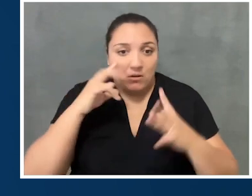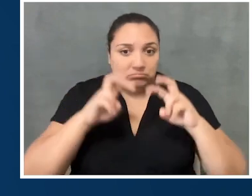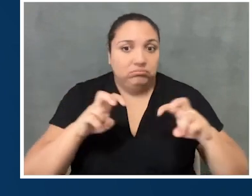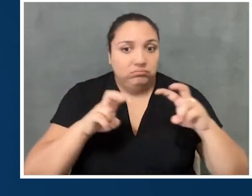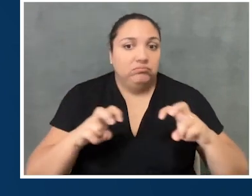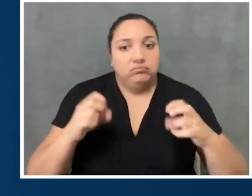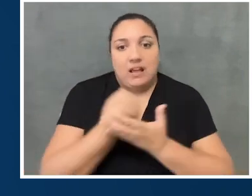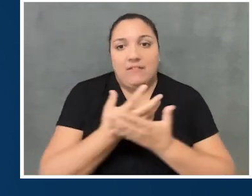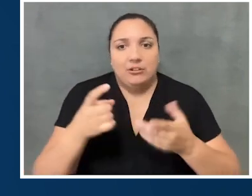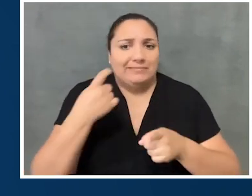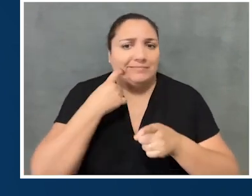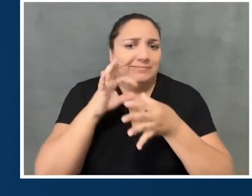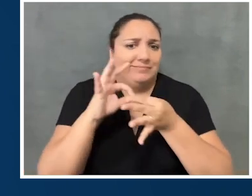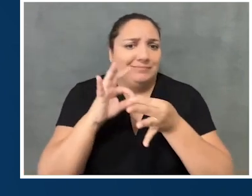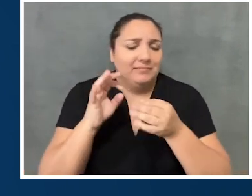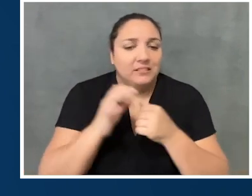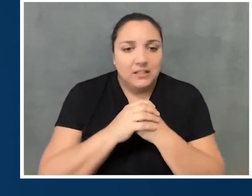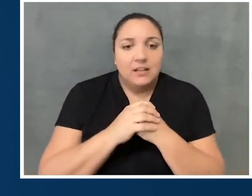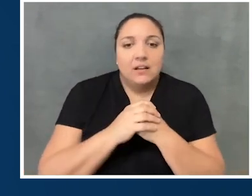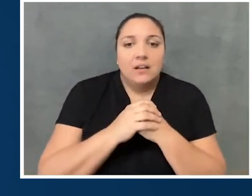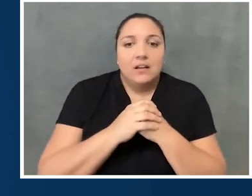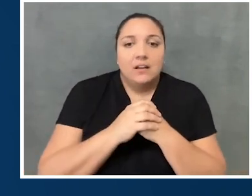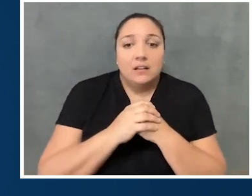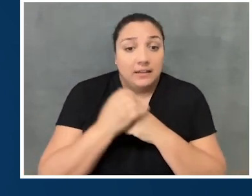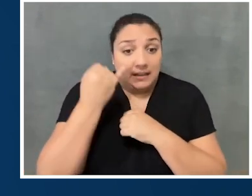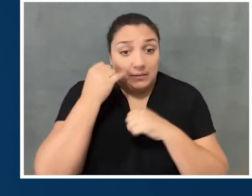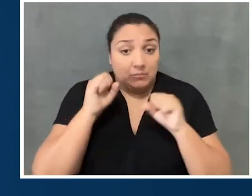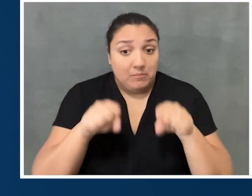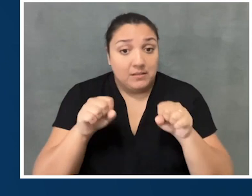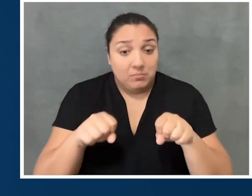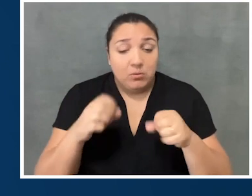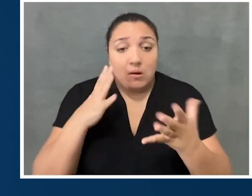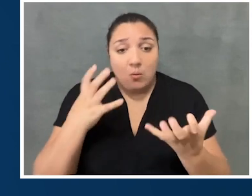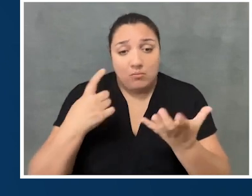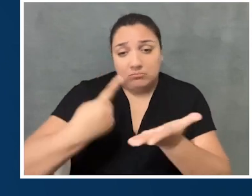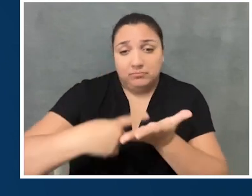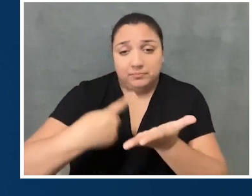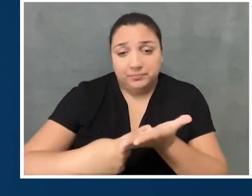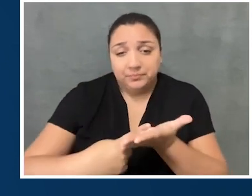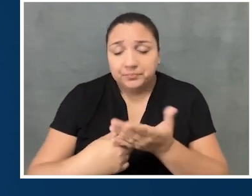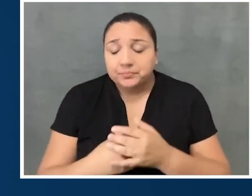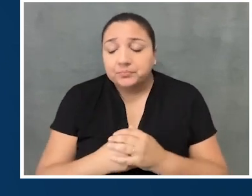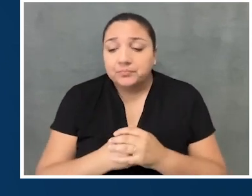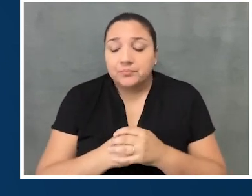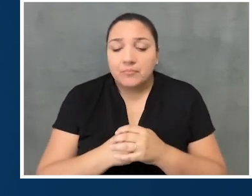so we can learn more about it. And if we can, let's start off about talking